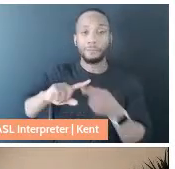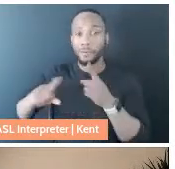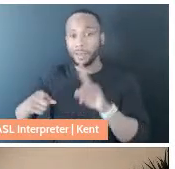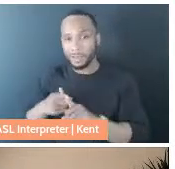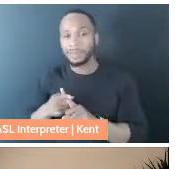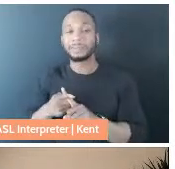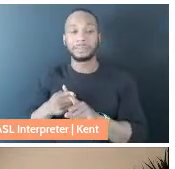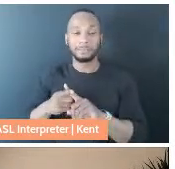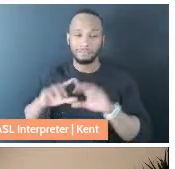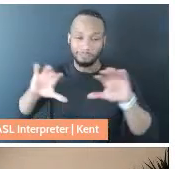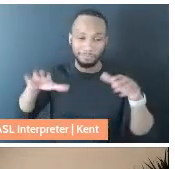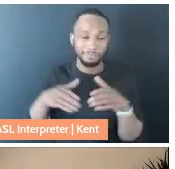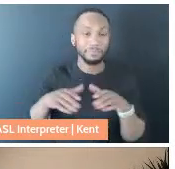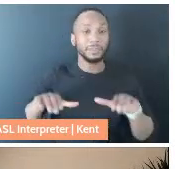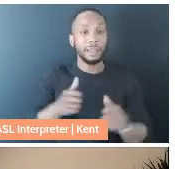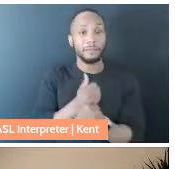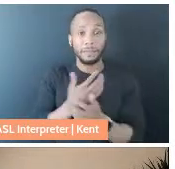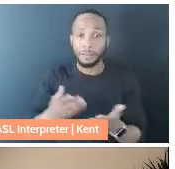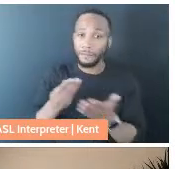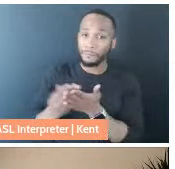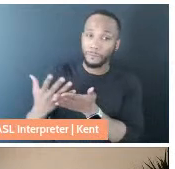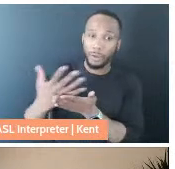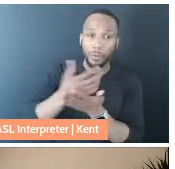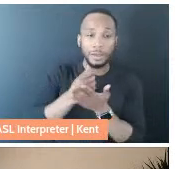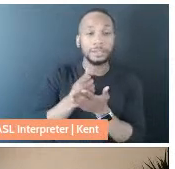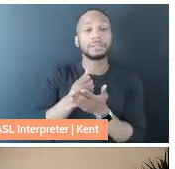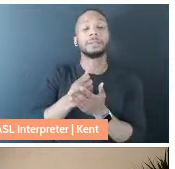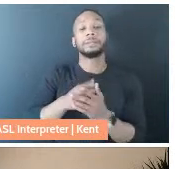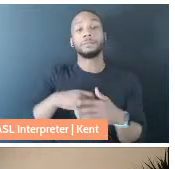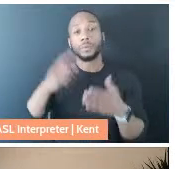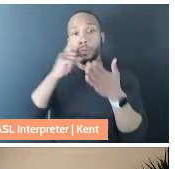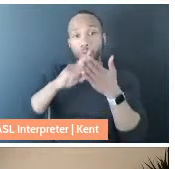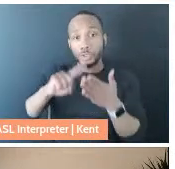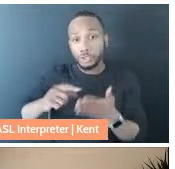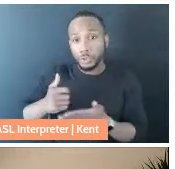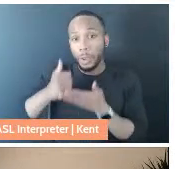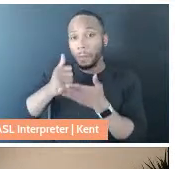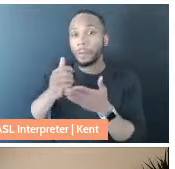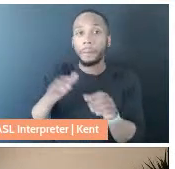everything from fundraising, doing research to help me better understand Medicare,